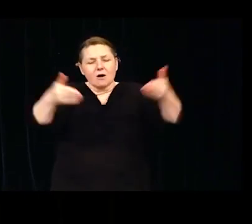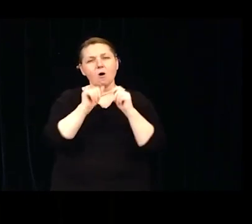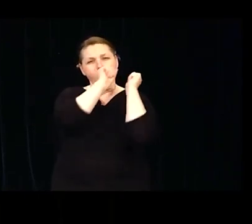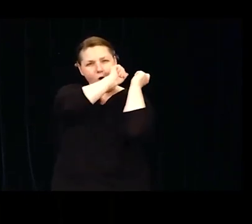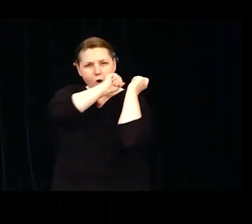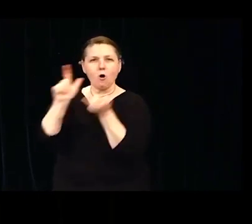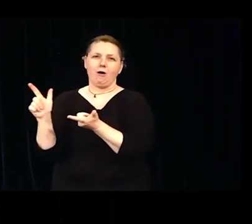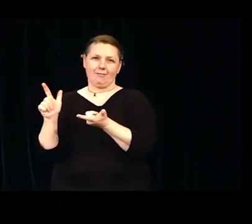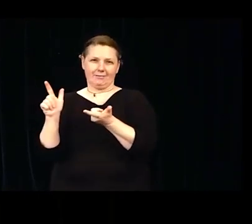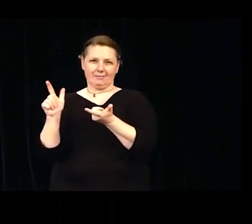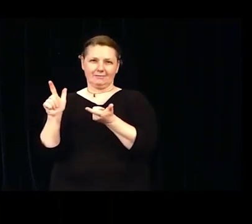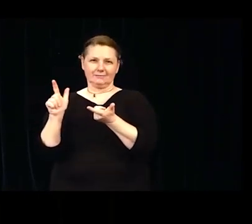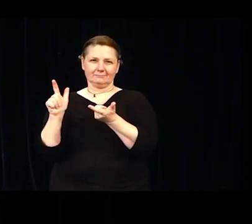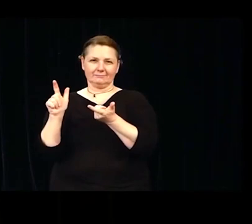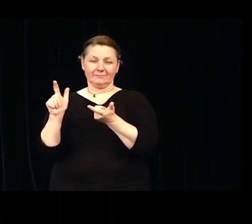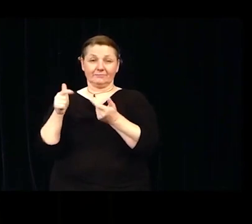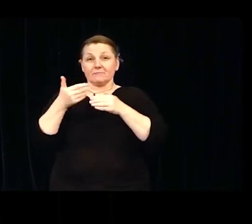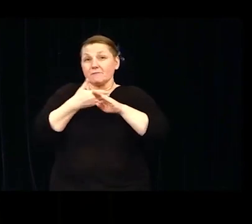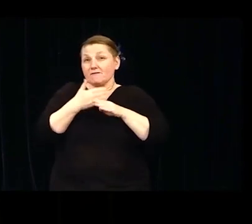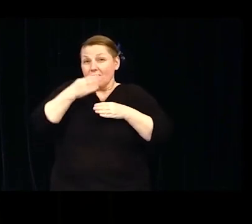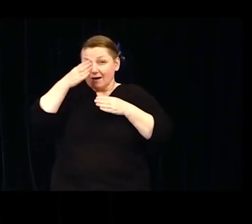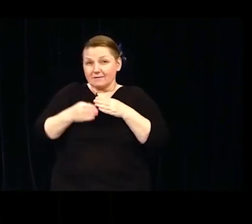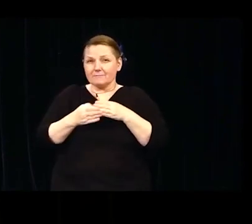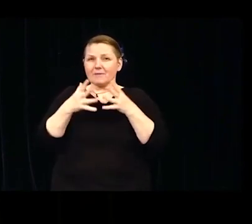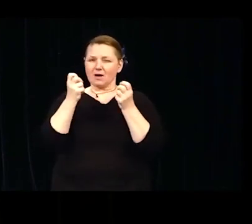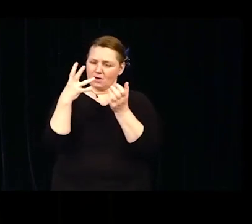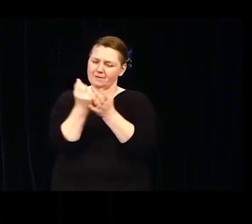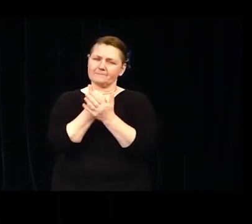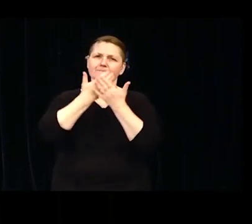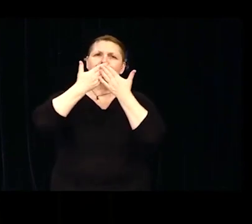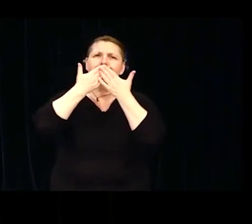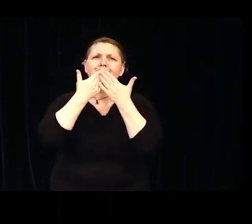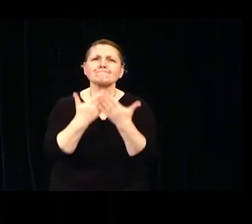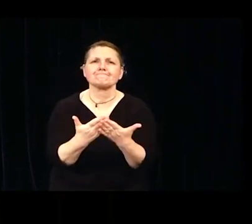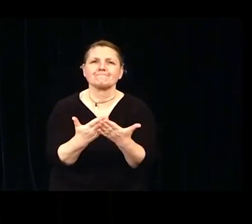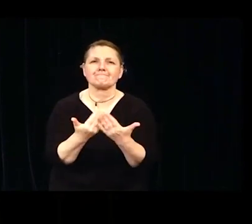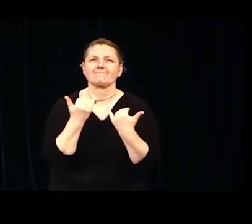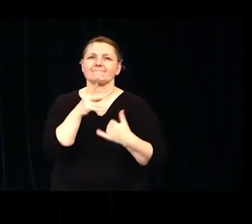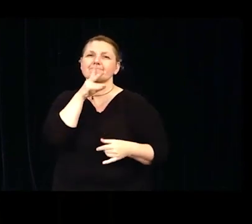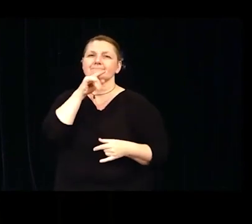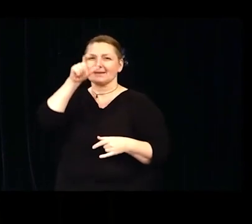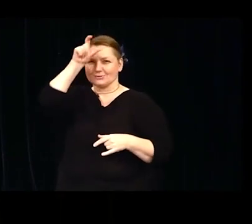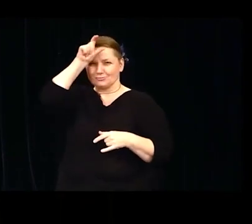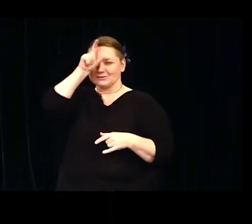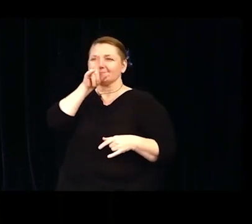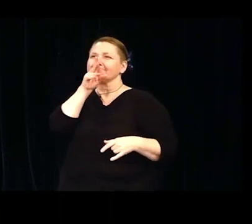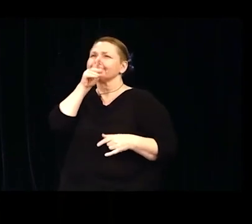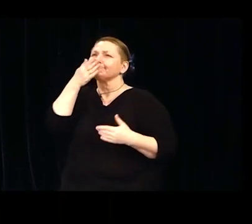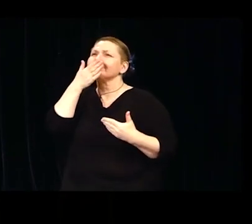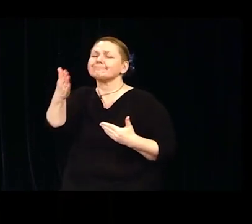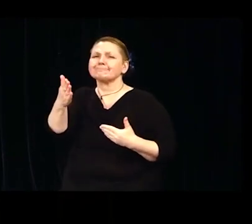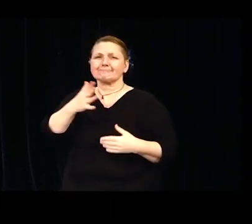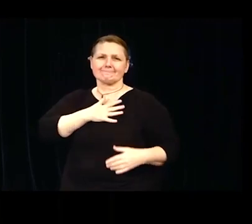Before I conclude, I must say thank you, teşekkür ederim, to the mother who worked day